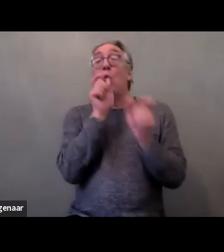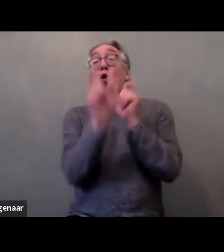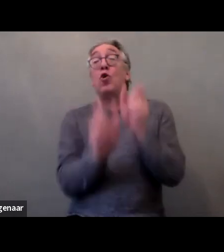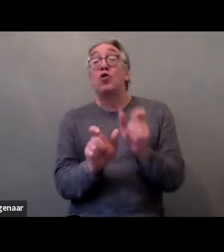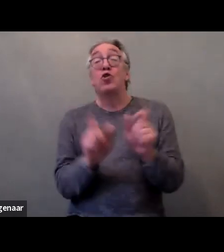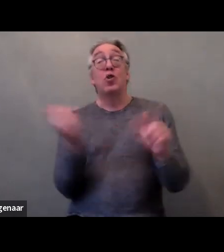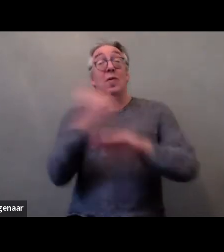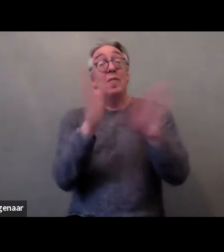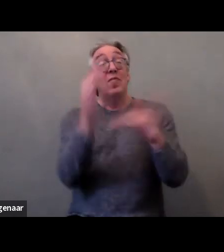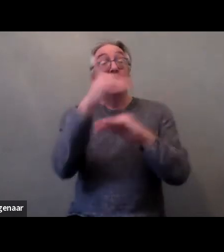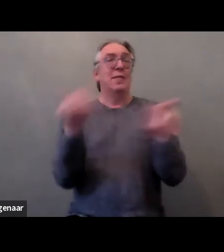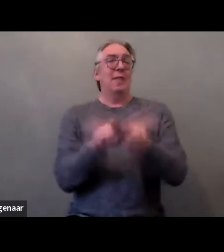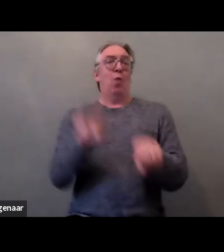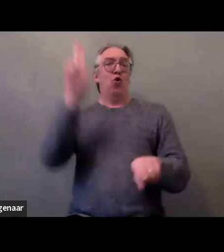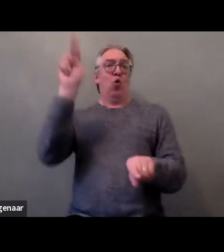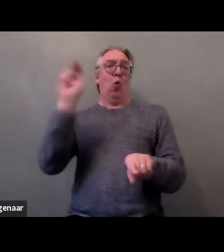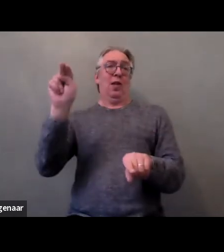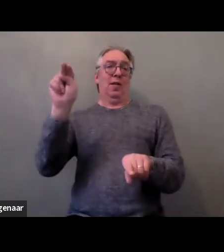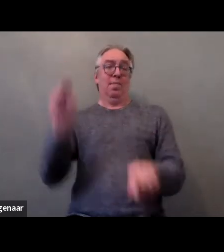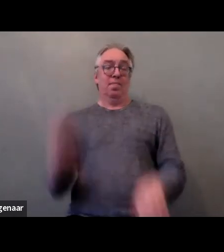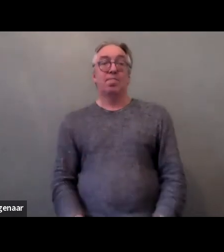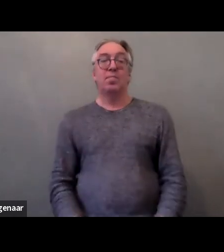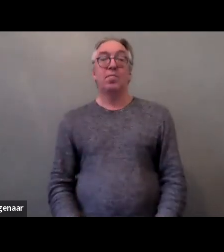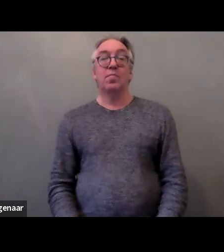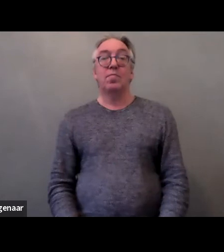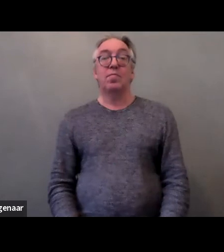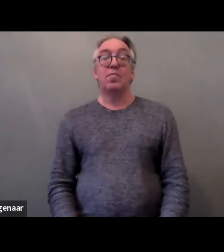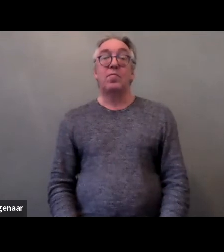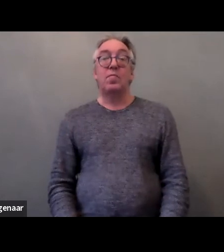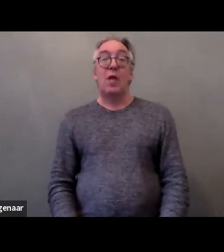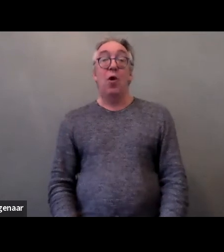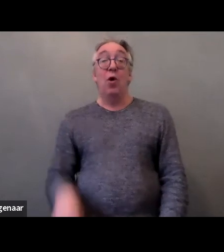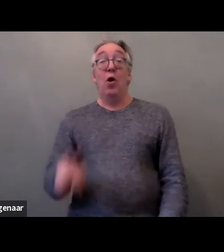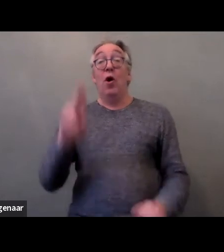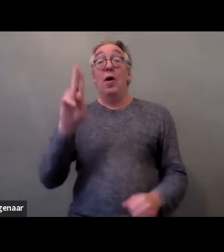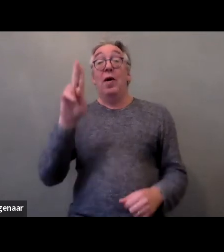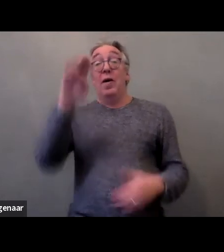The Convention talks about violence against women as gender-based violence